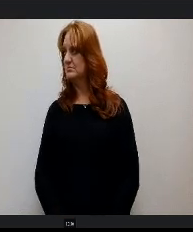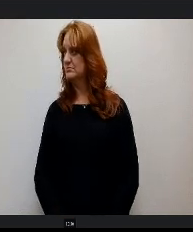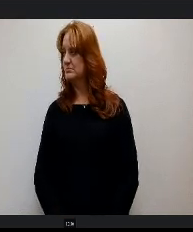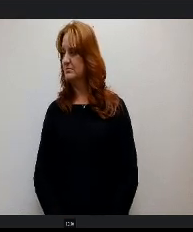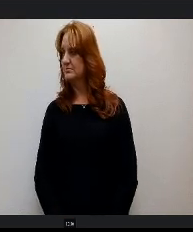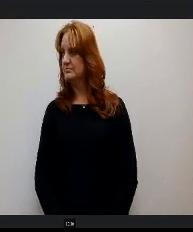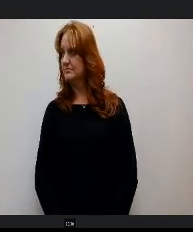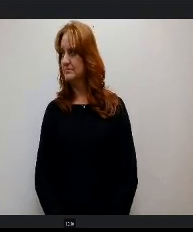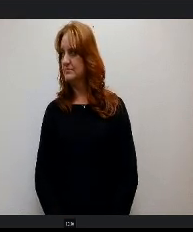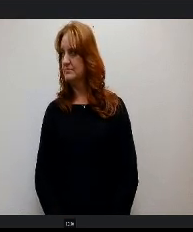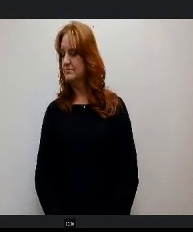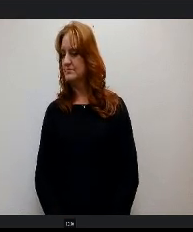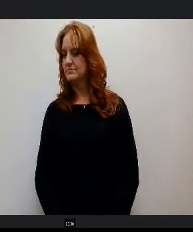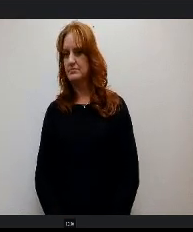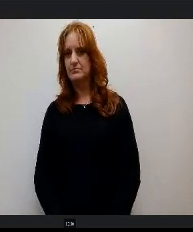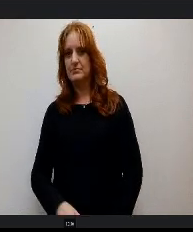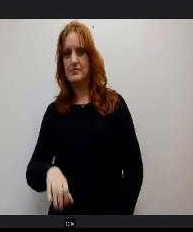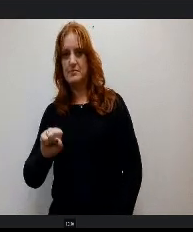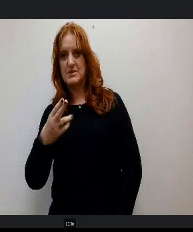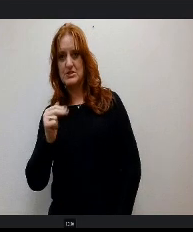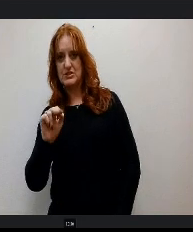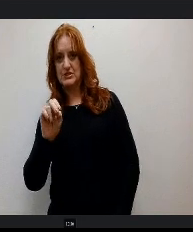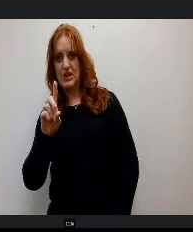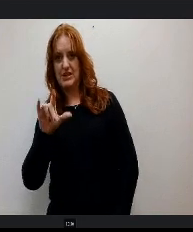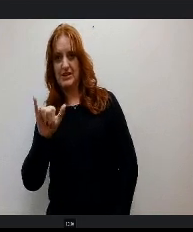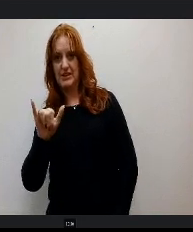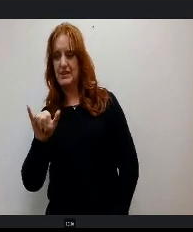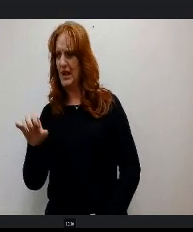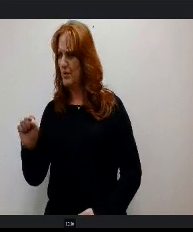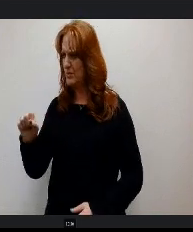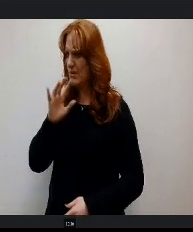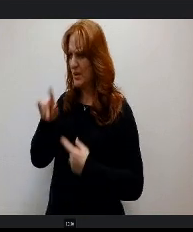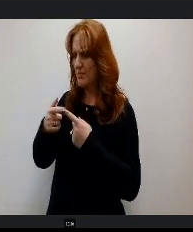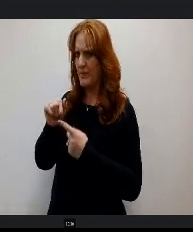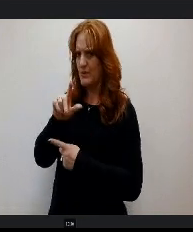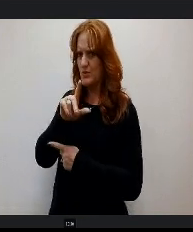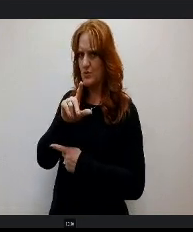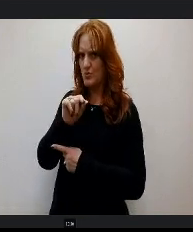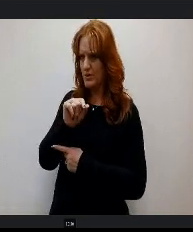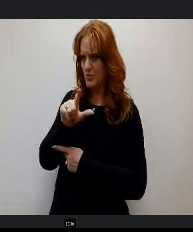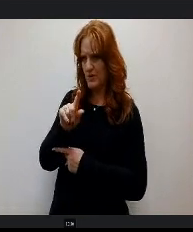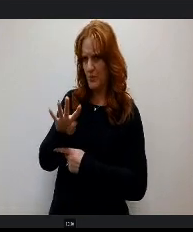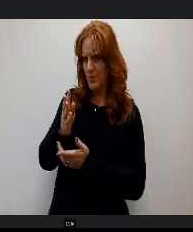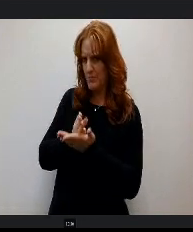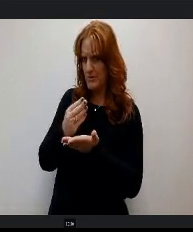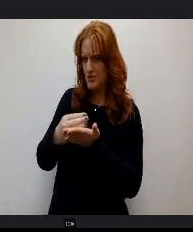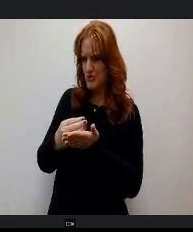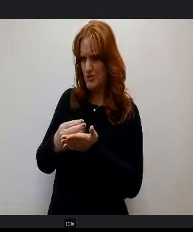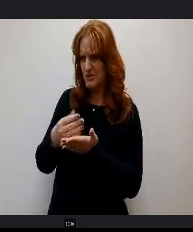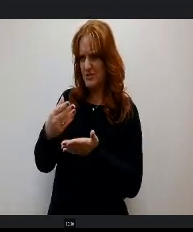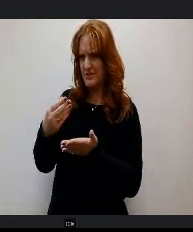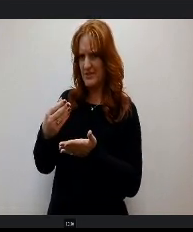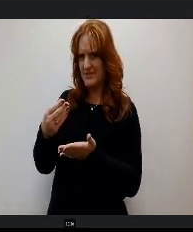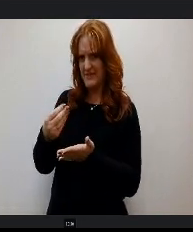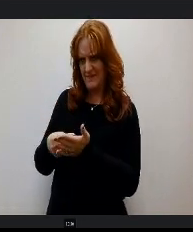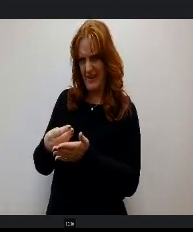This is Shandy, yeah. And we're talking about the 2024 budget finance one that slide correct, Miss Allen's.